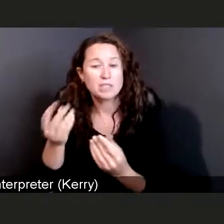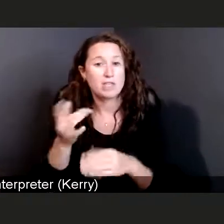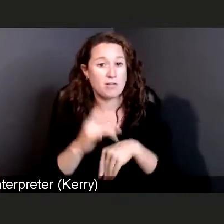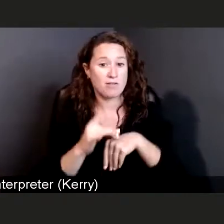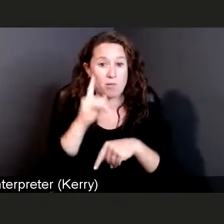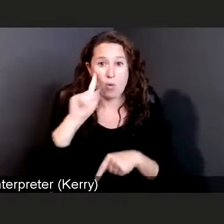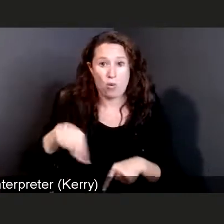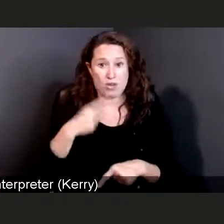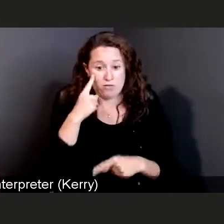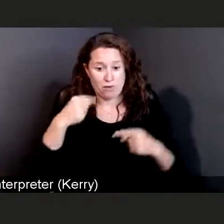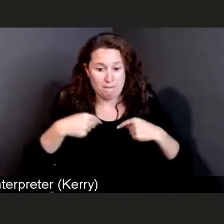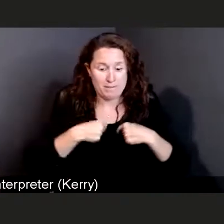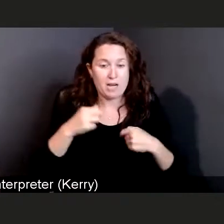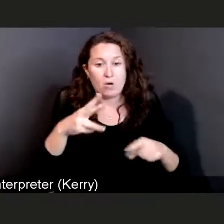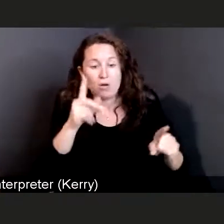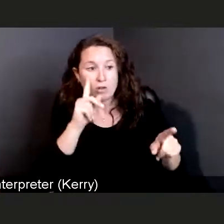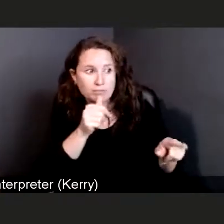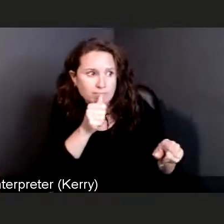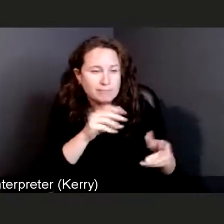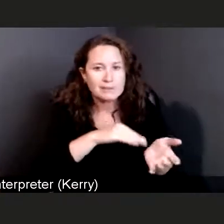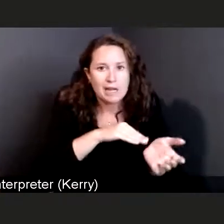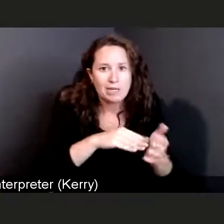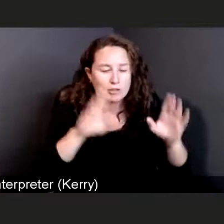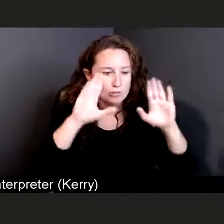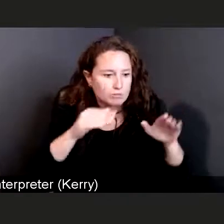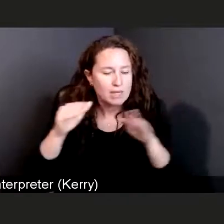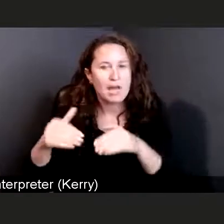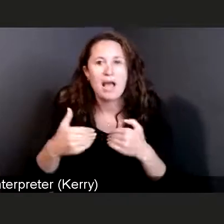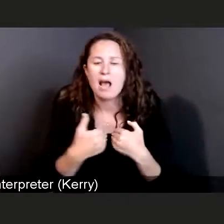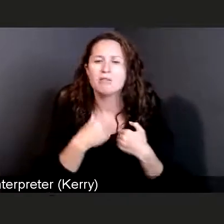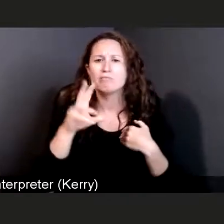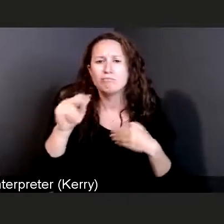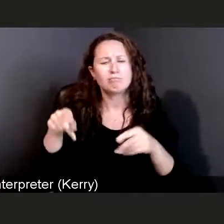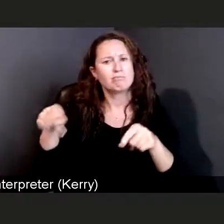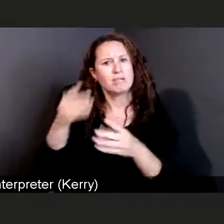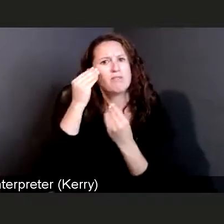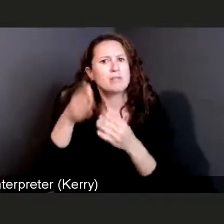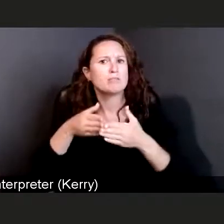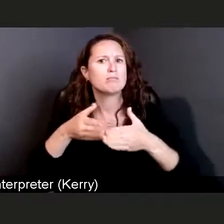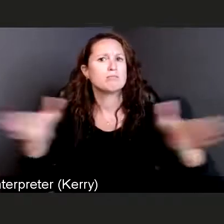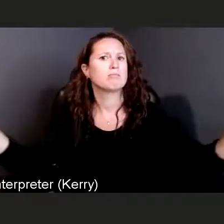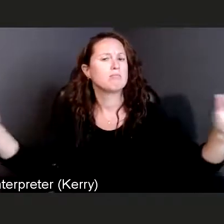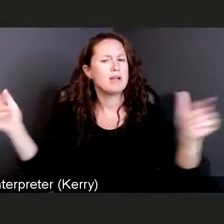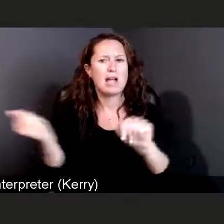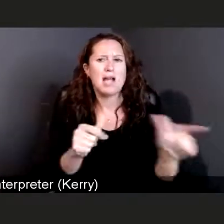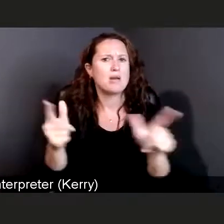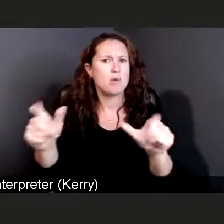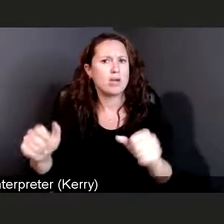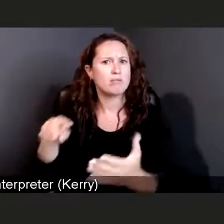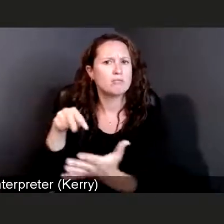or Dr. Tam, this information is available to anyone who is able to access the internet.